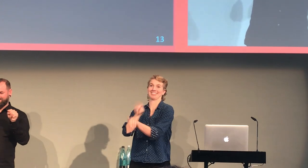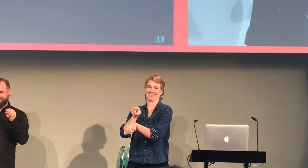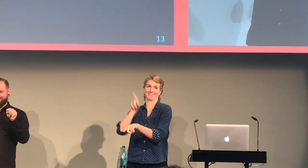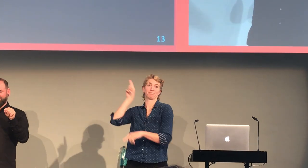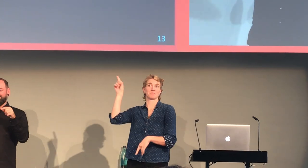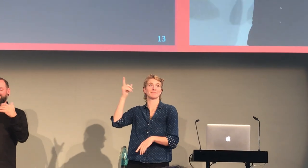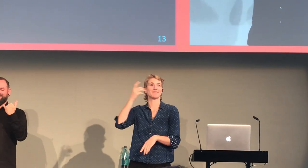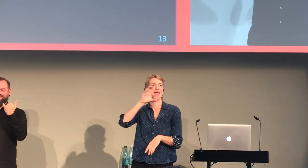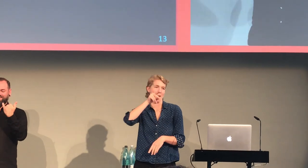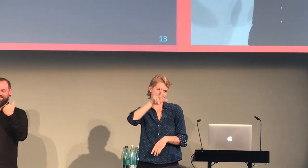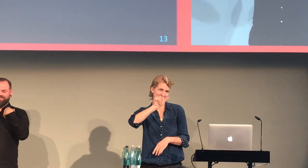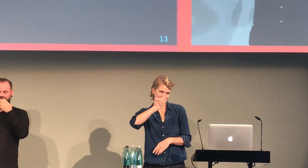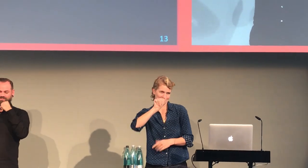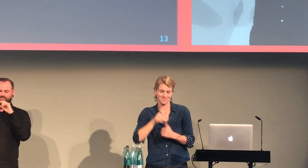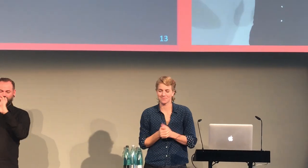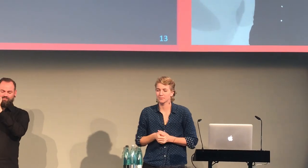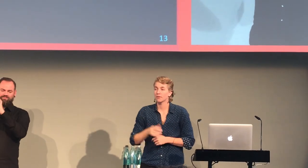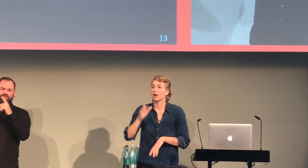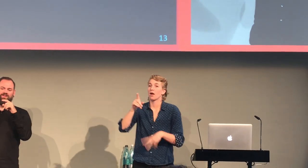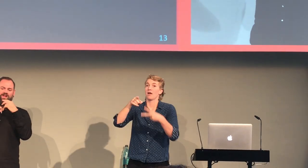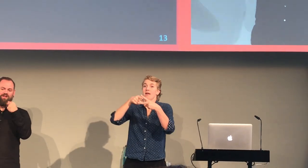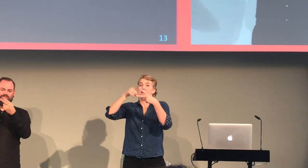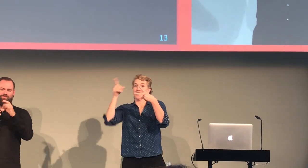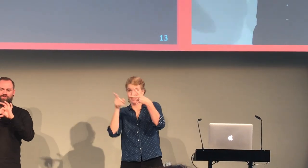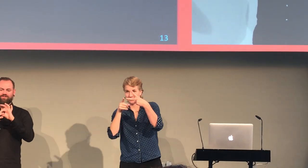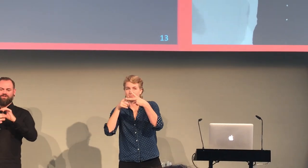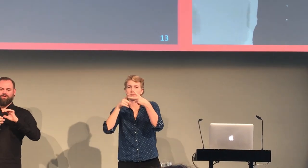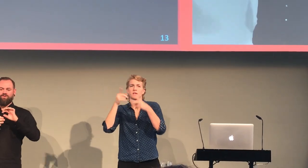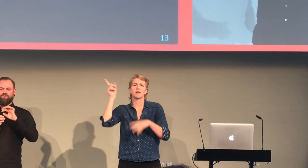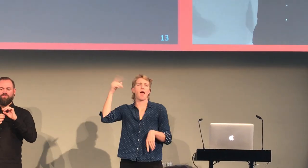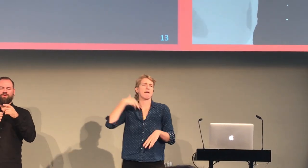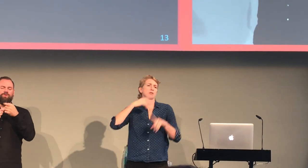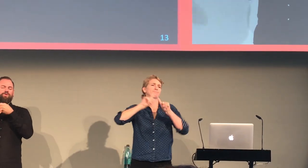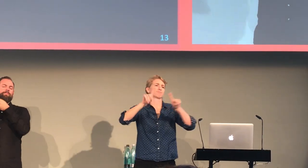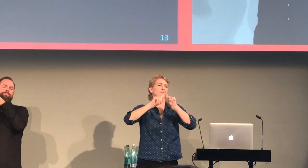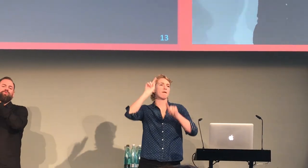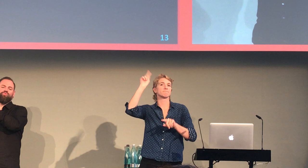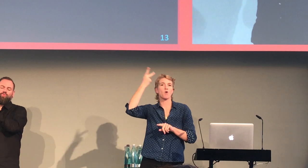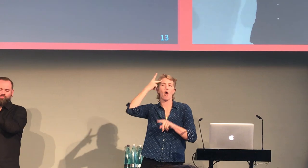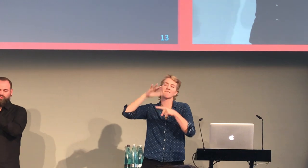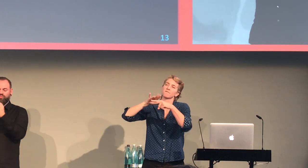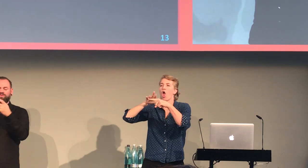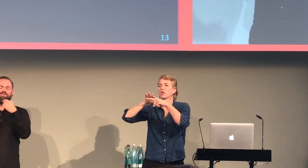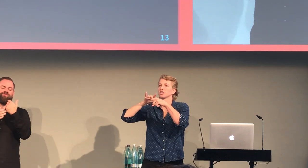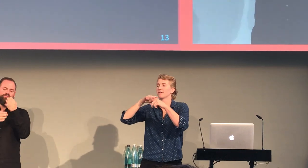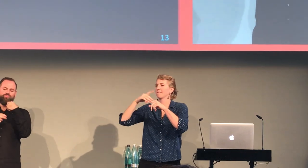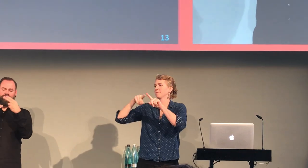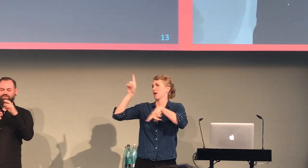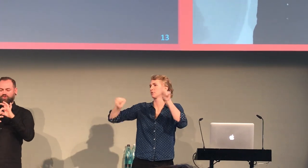that didn't match those two presumptions. We also know that there are different